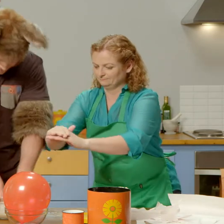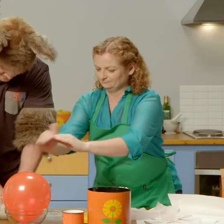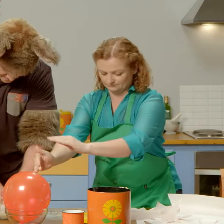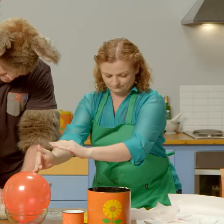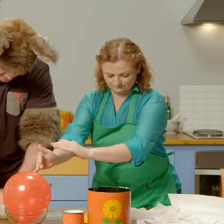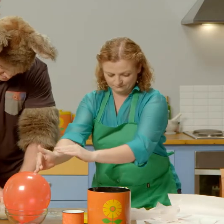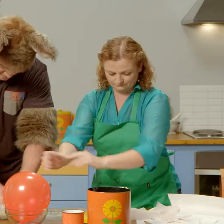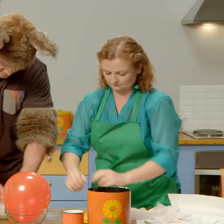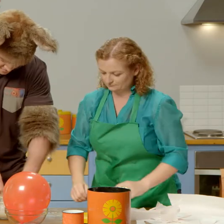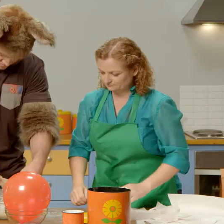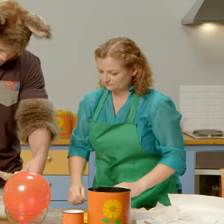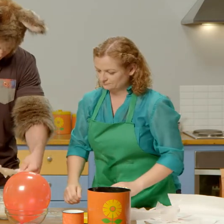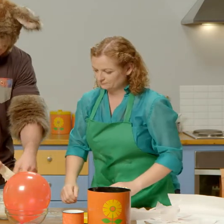and then we stick it on the balloon.